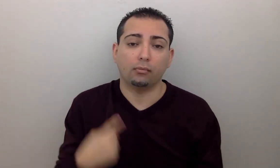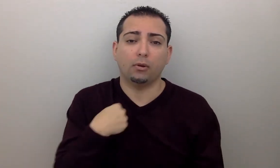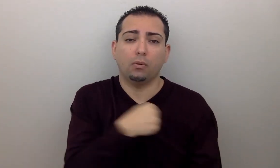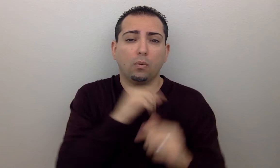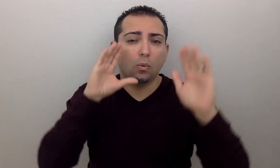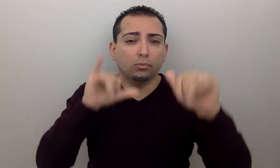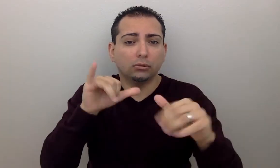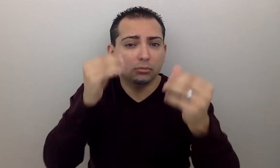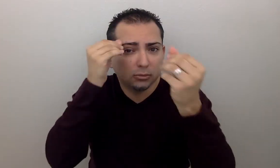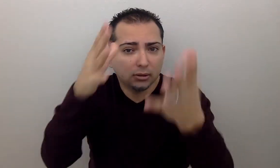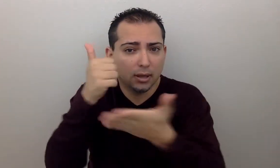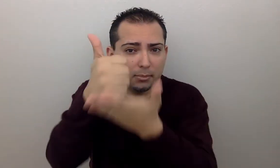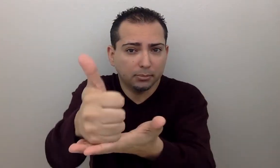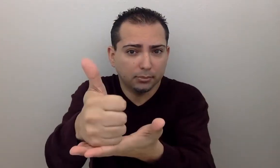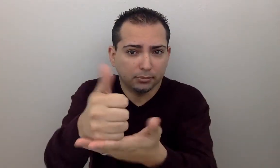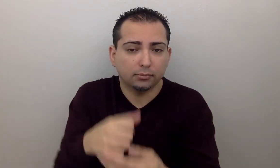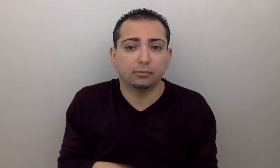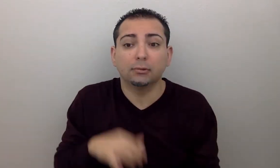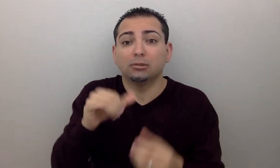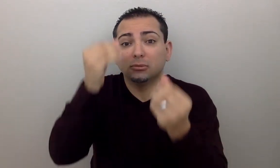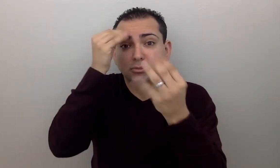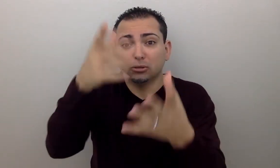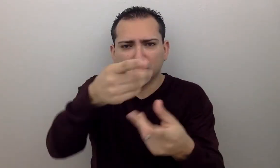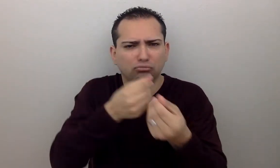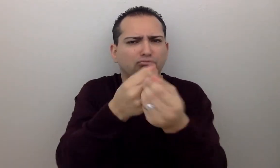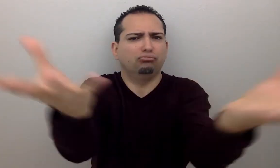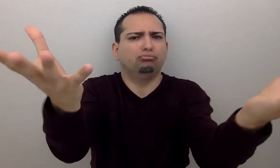We hope you find this information helpful. Pass it along.